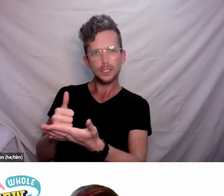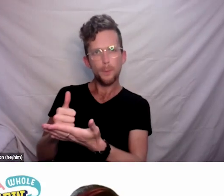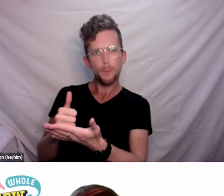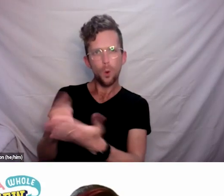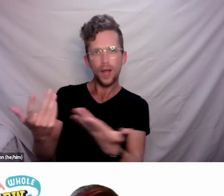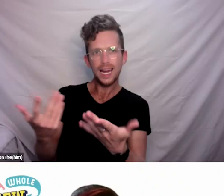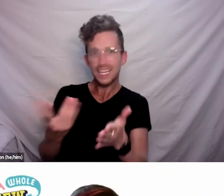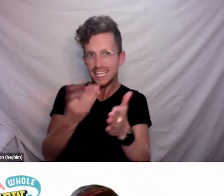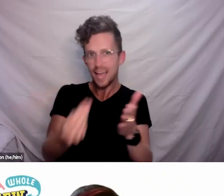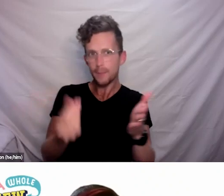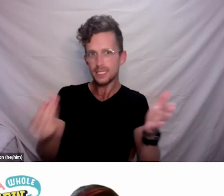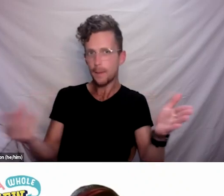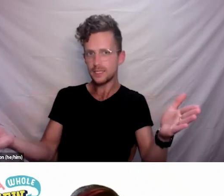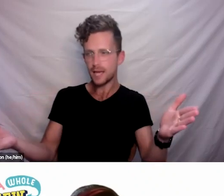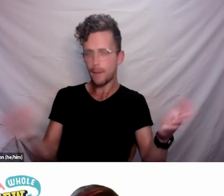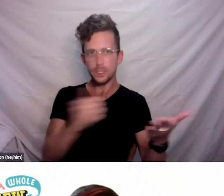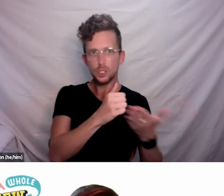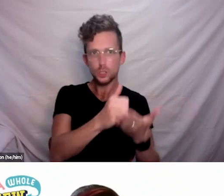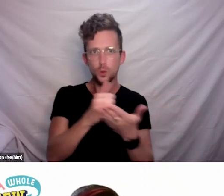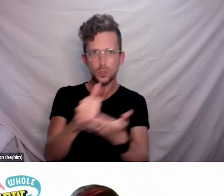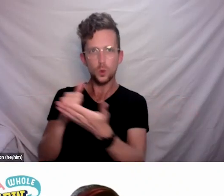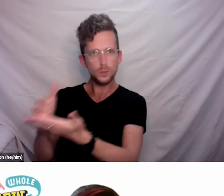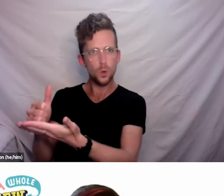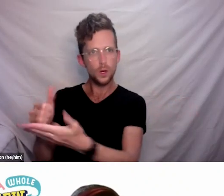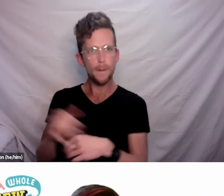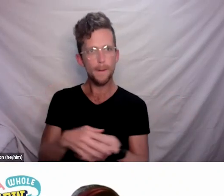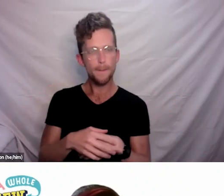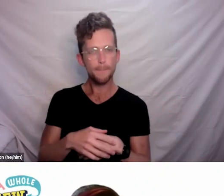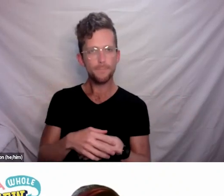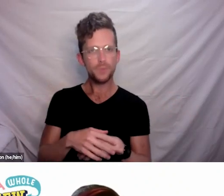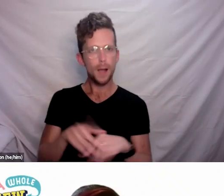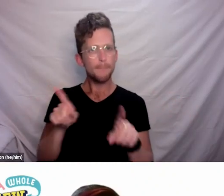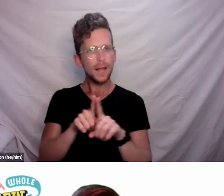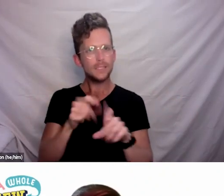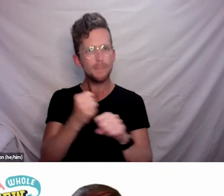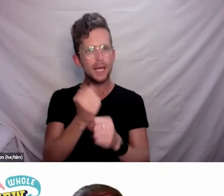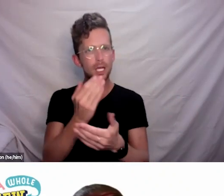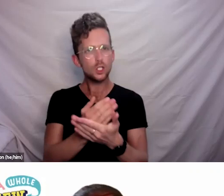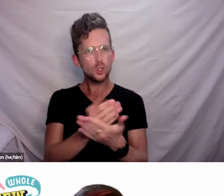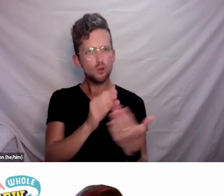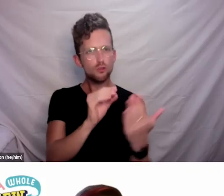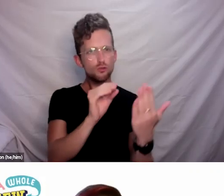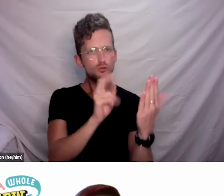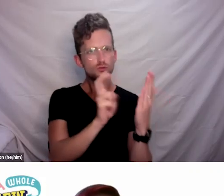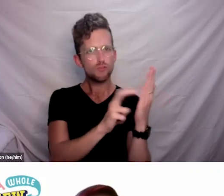And then we’ve also been keeping a log, if you like, of all gaps that we have observed during this crisis